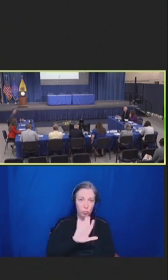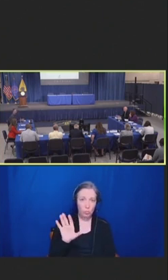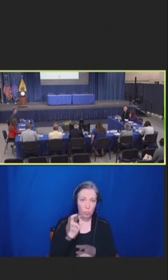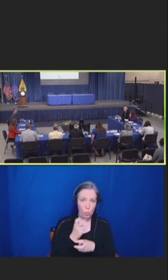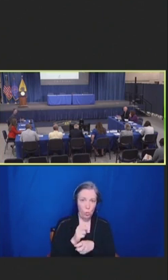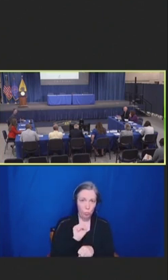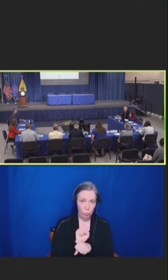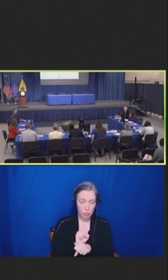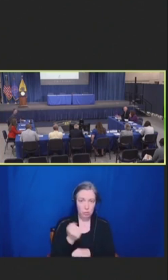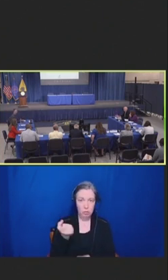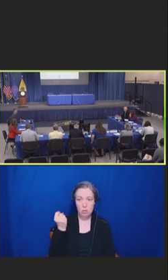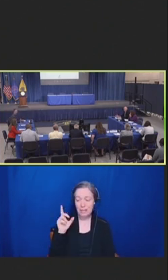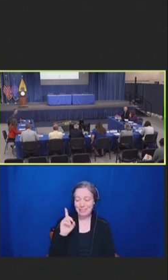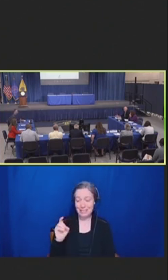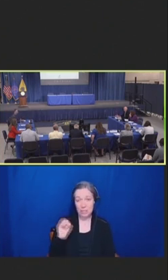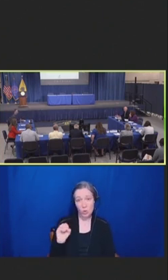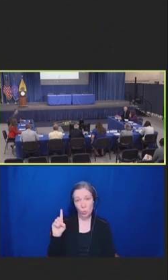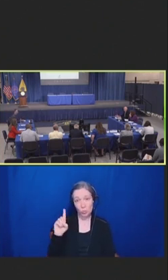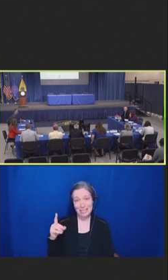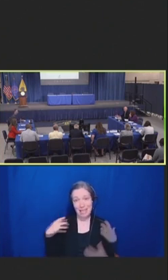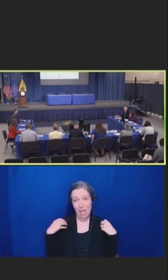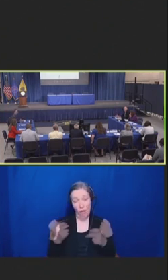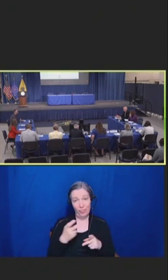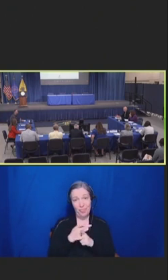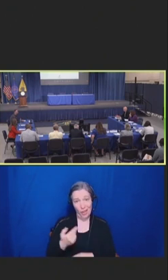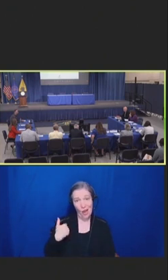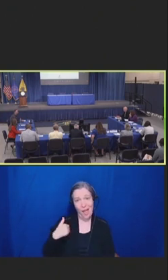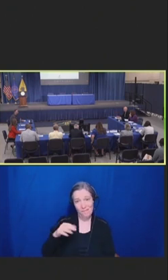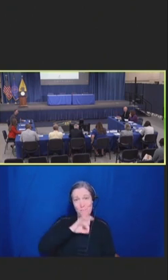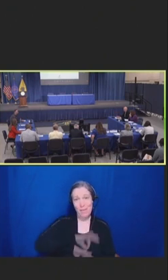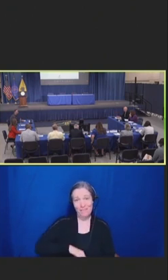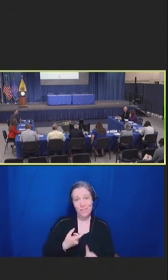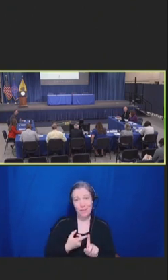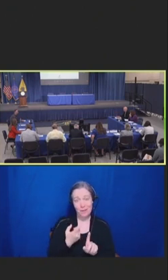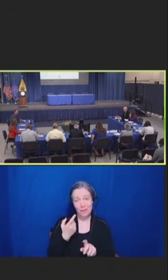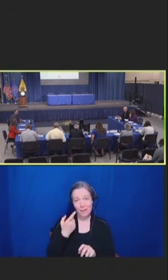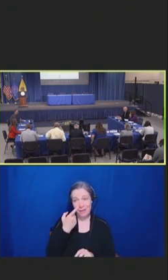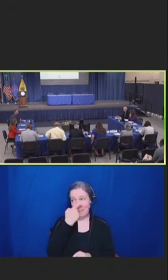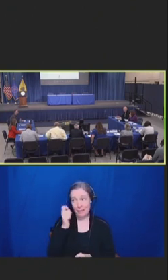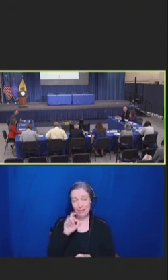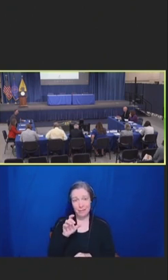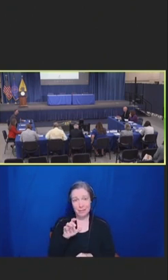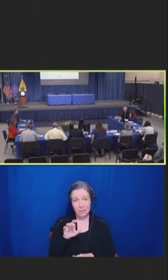healthcare reaps all that benefit because of the services that we're able to provide